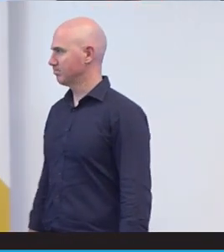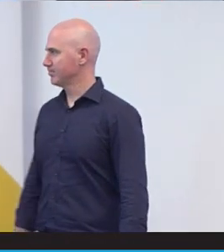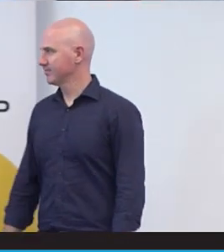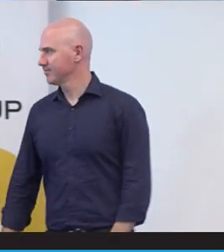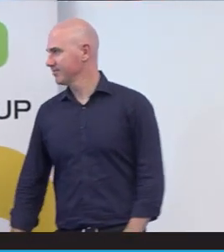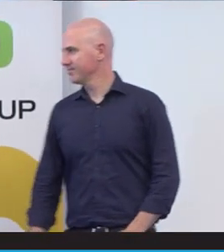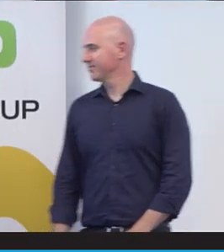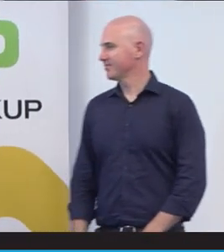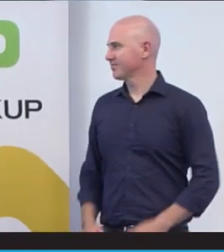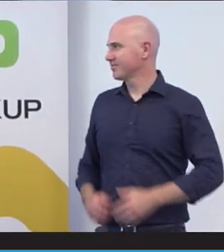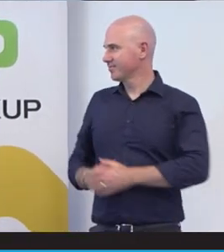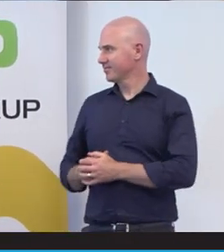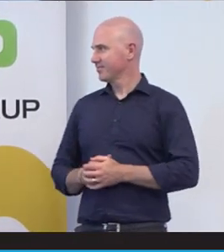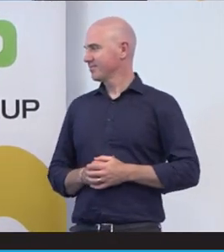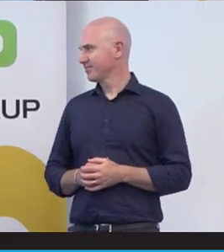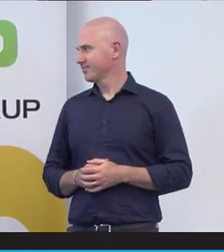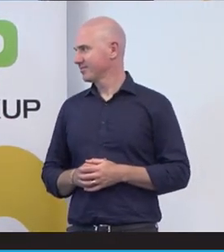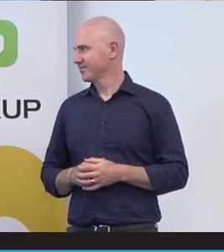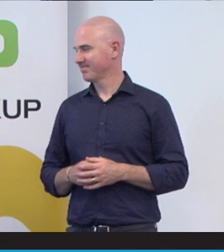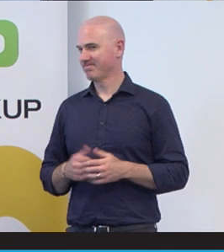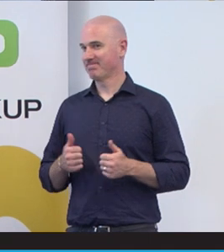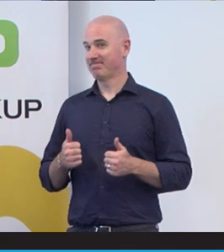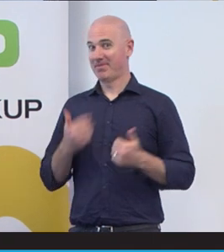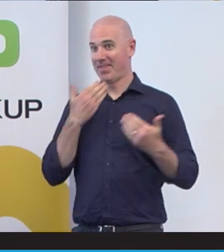Thanks everyone and thank you for inviting me Today. Interpreter is